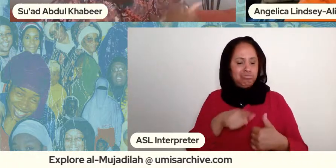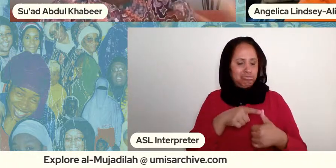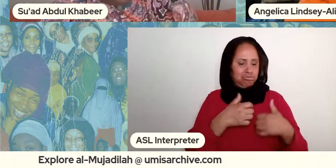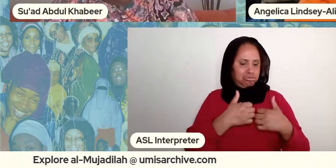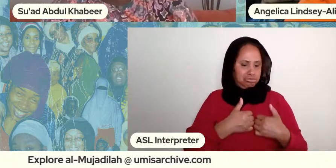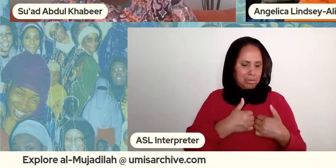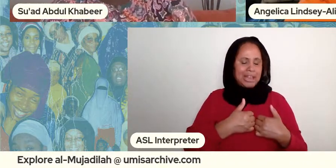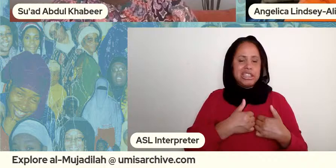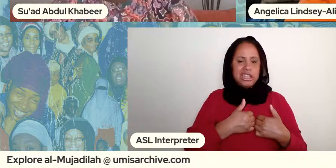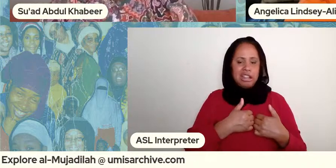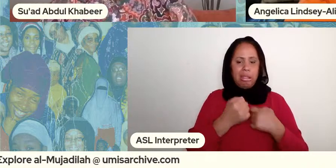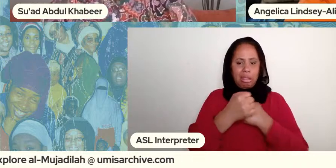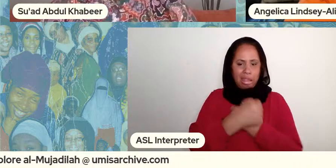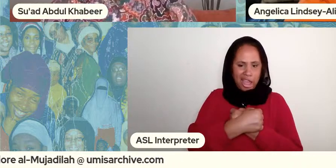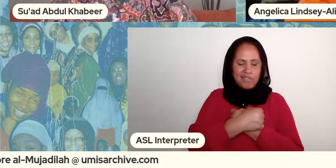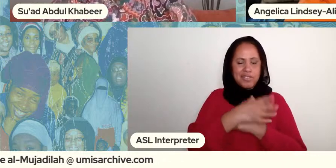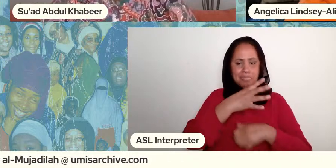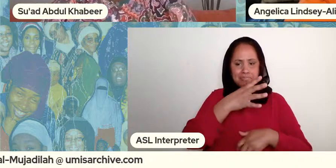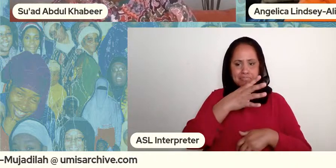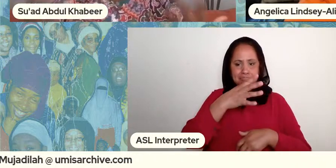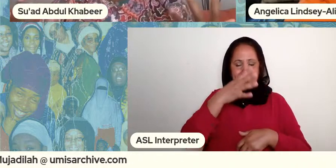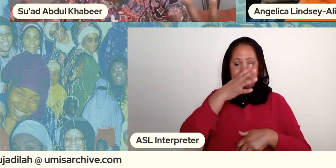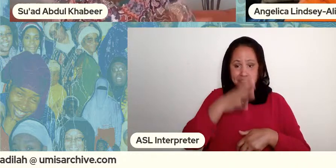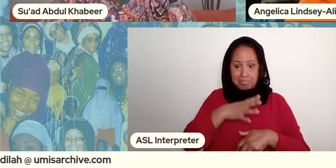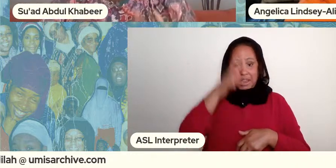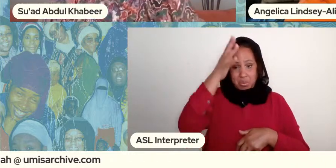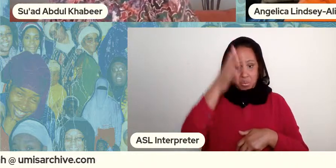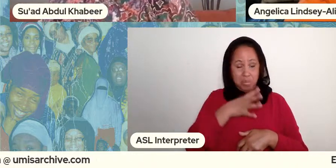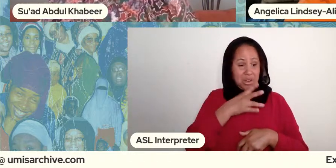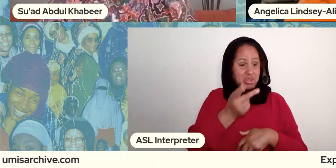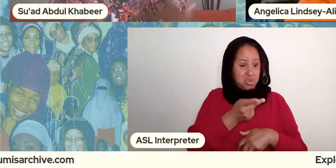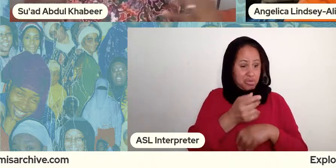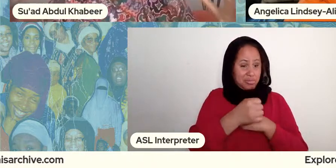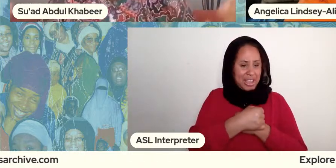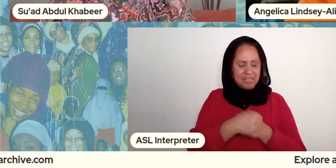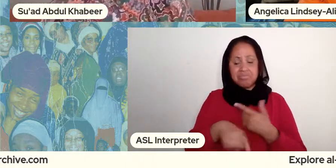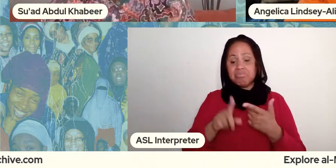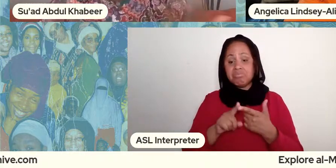a woman kind of love right um there's also love of like children right so there's some items in